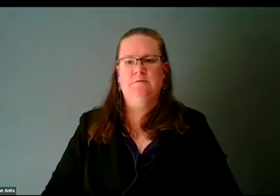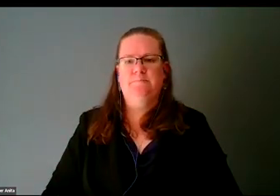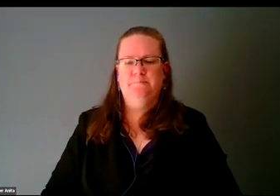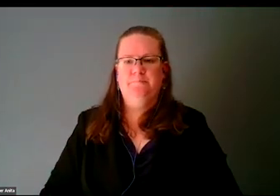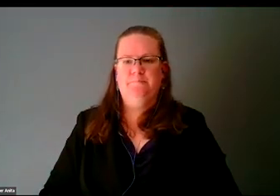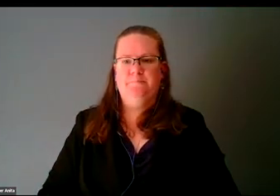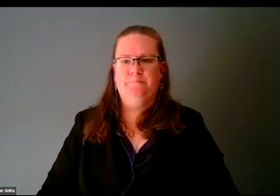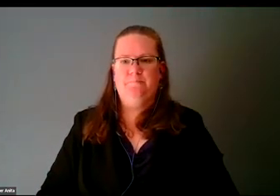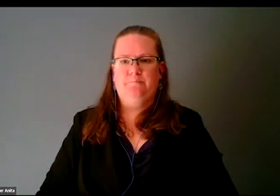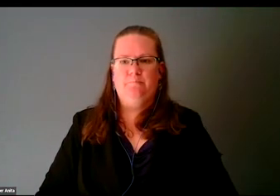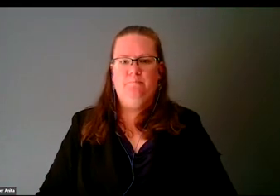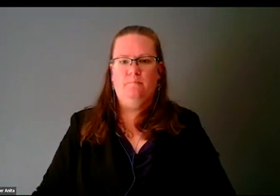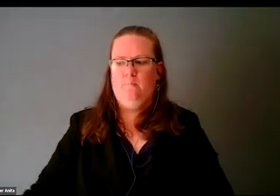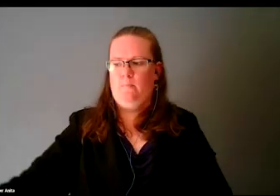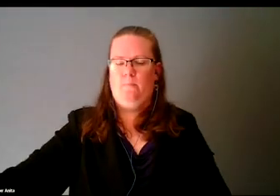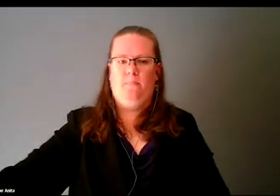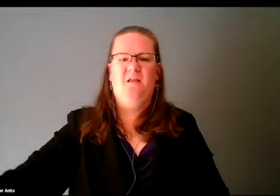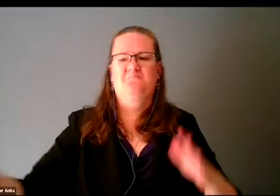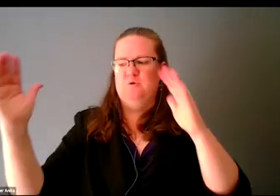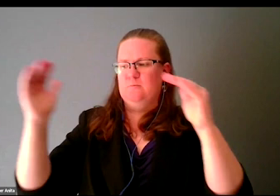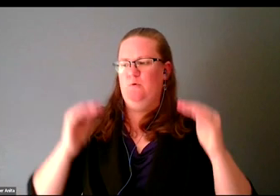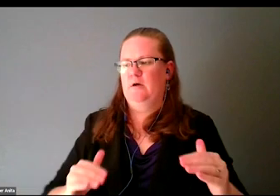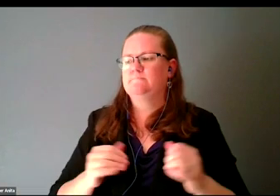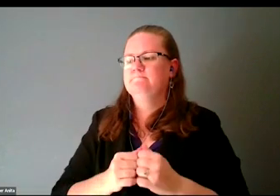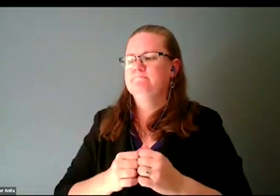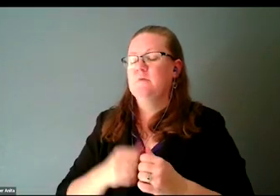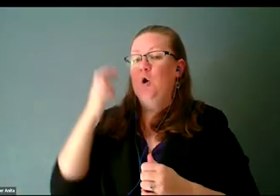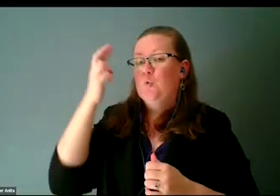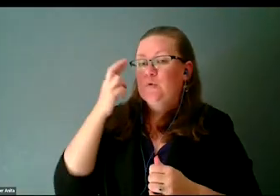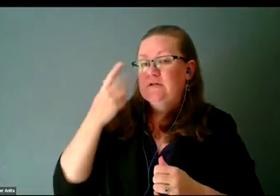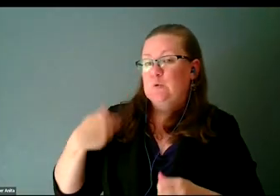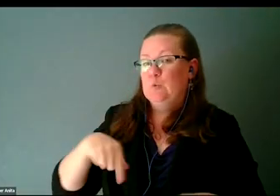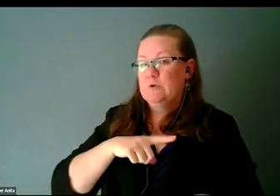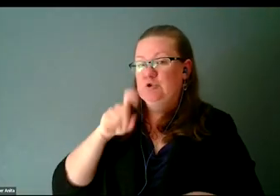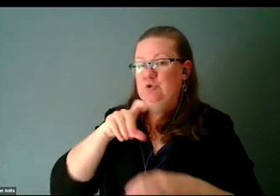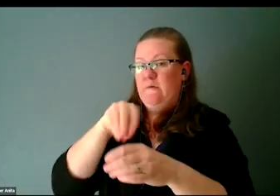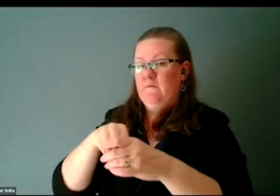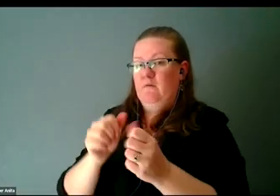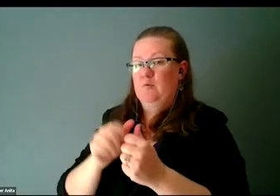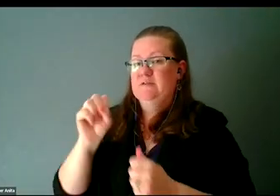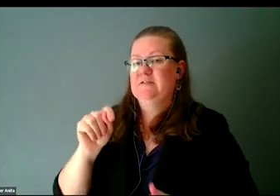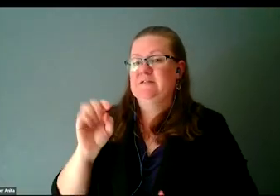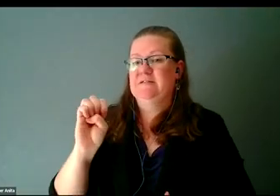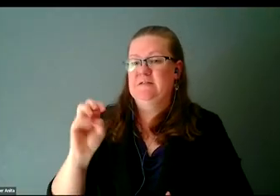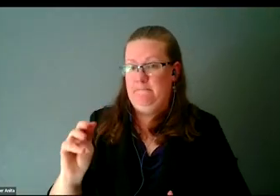Let's move on. Why we need to be in STEM and why there aren't enough of us?